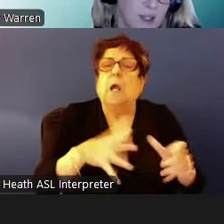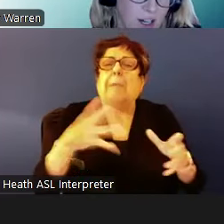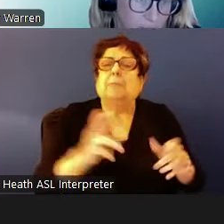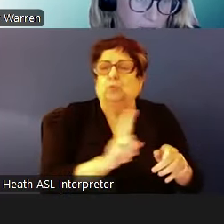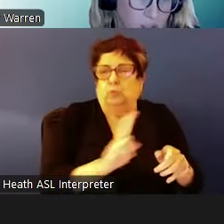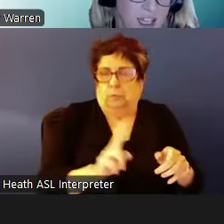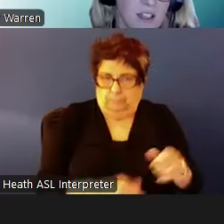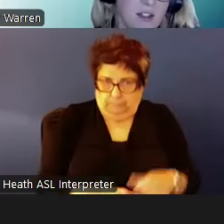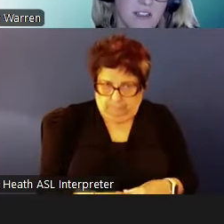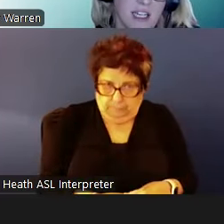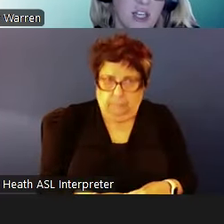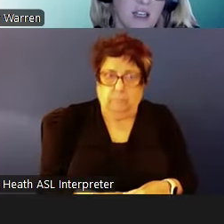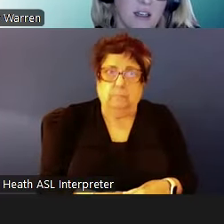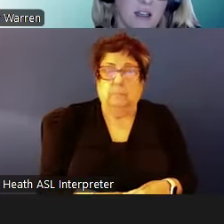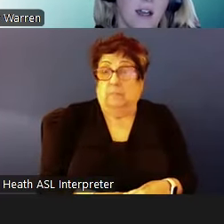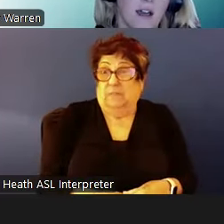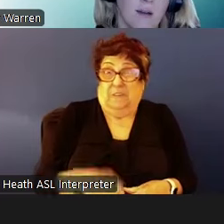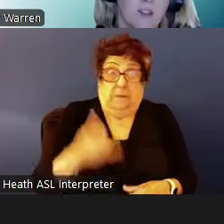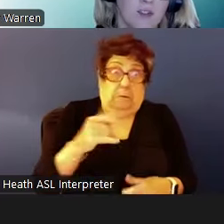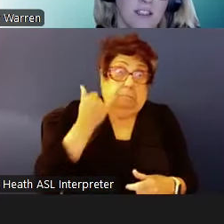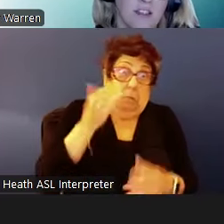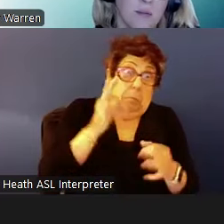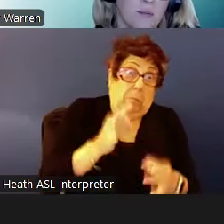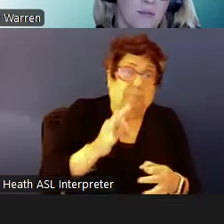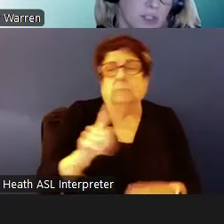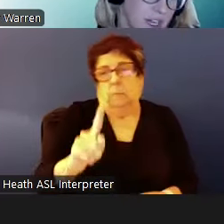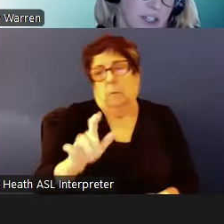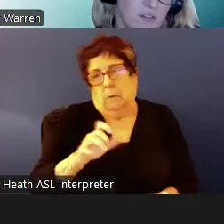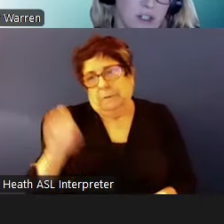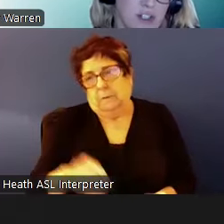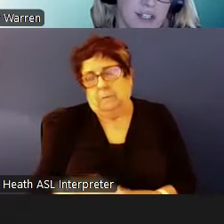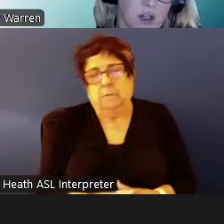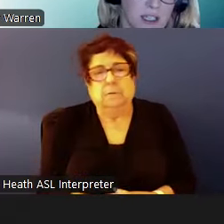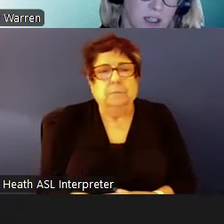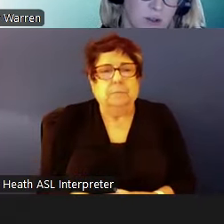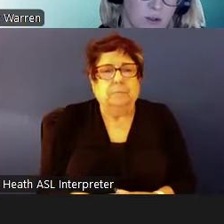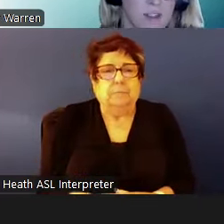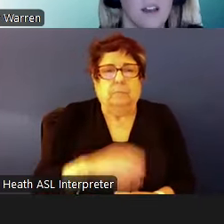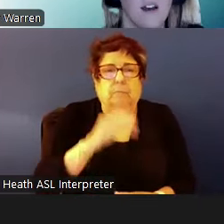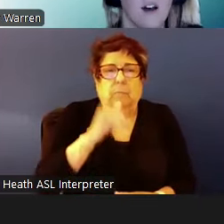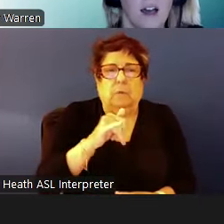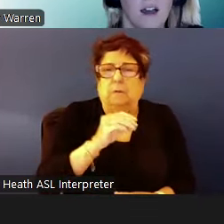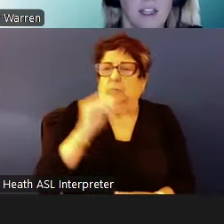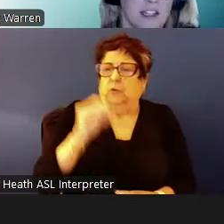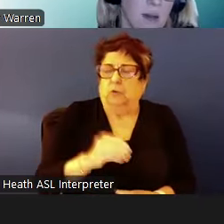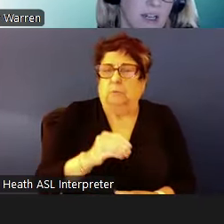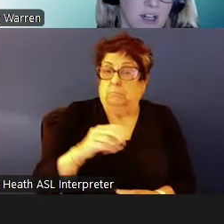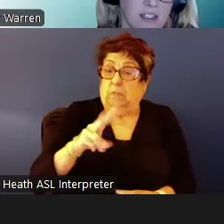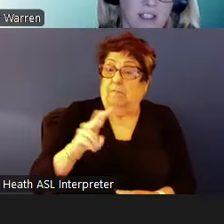are at 100% utilization. That is the percentage of voters that are used. The denominator is the